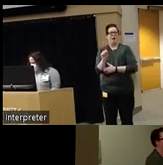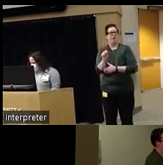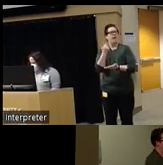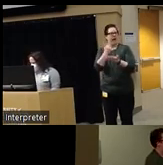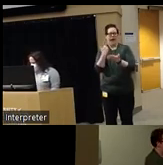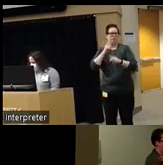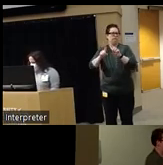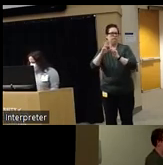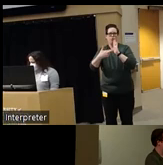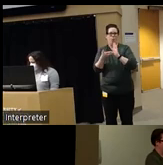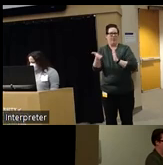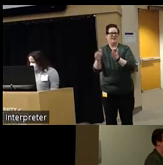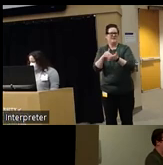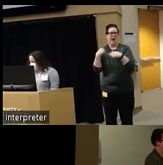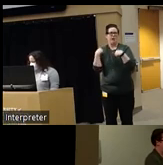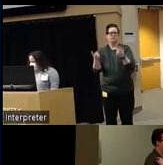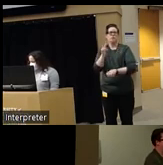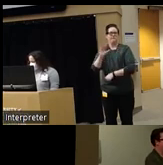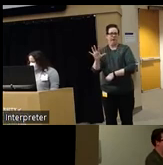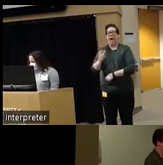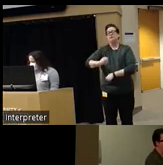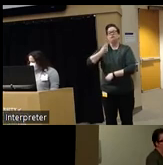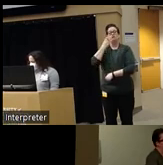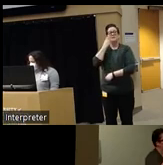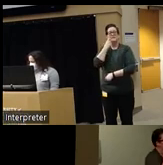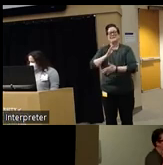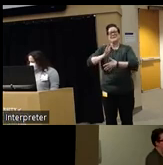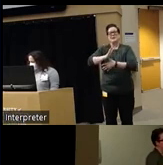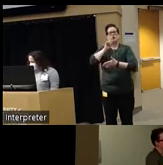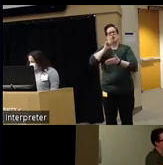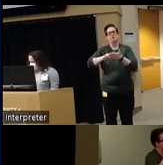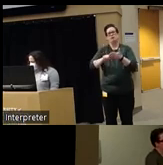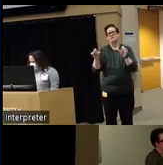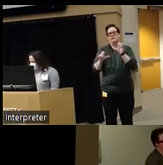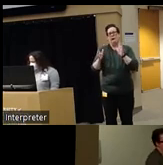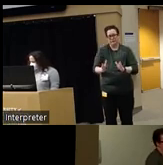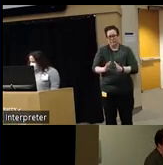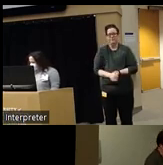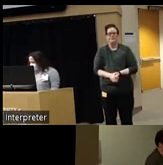the center since 2005 serving most recently as a senior research scientist and was previously